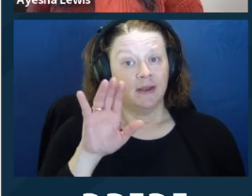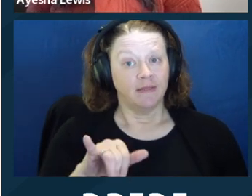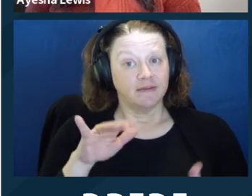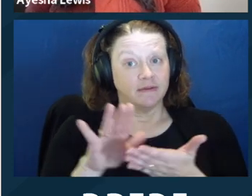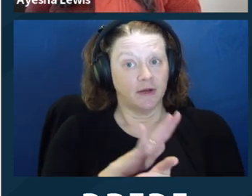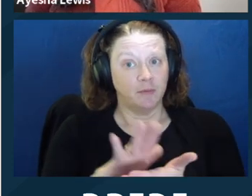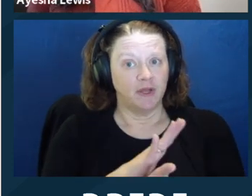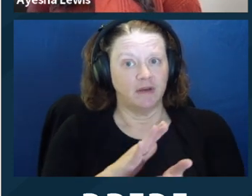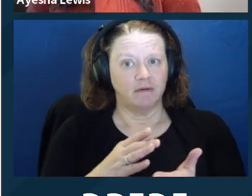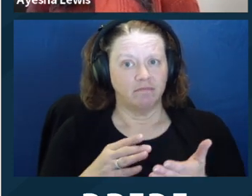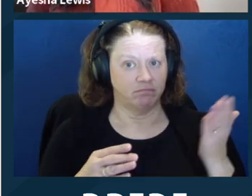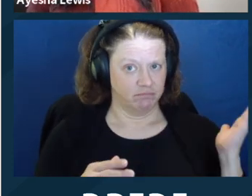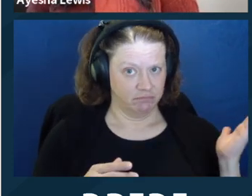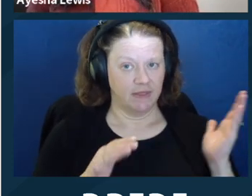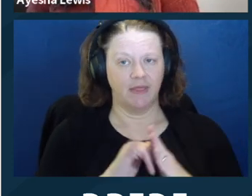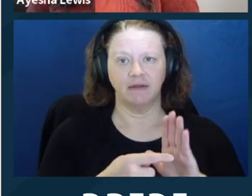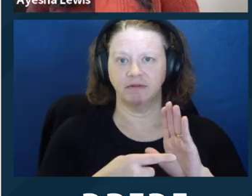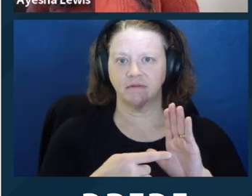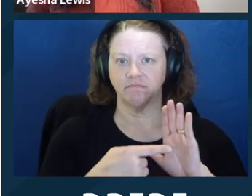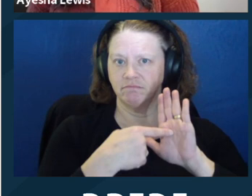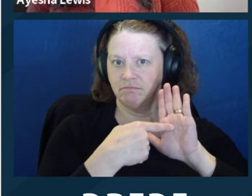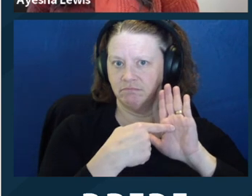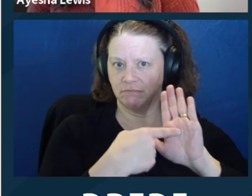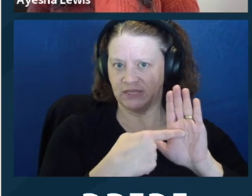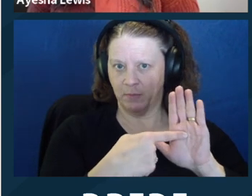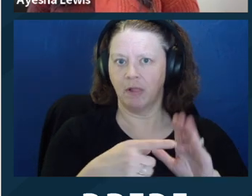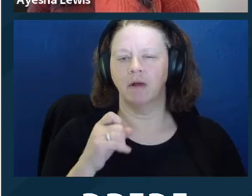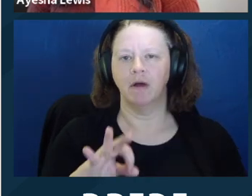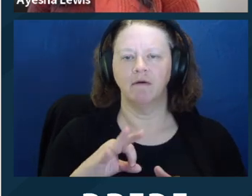to read it out because we will be sharing the slides, but you can look at it and see